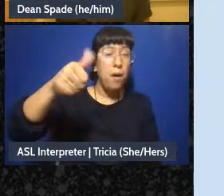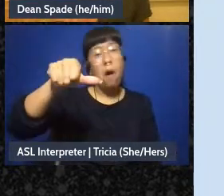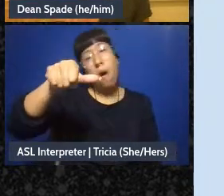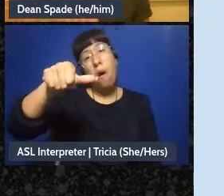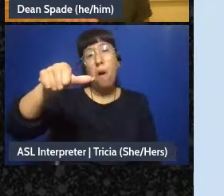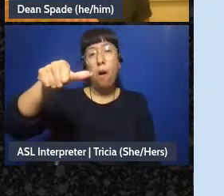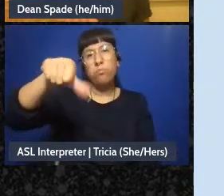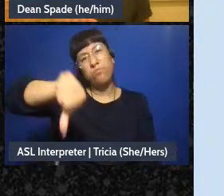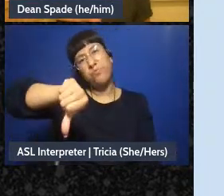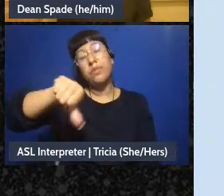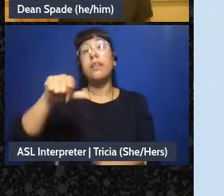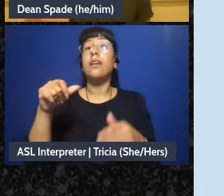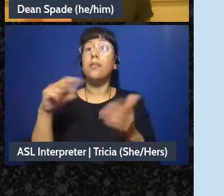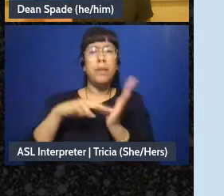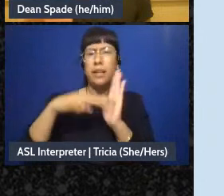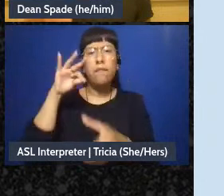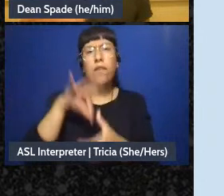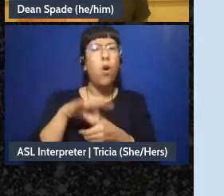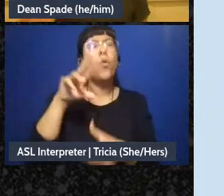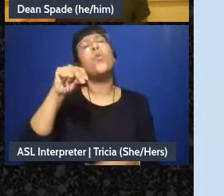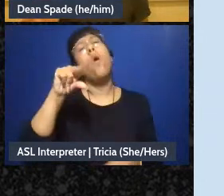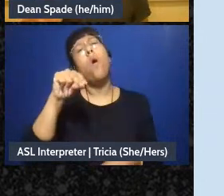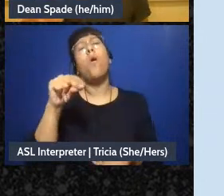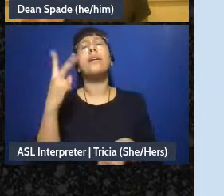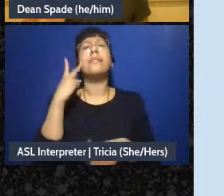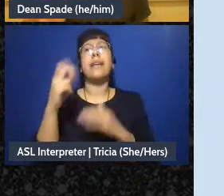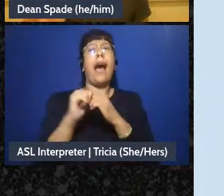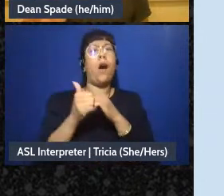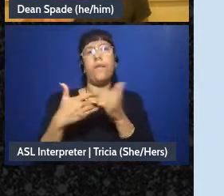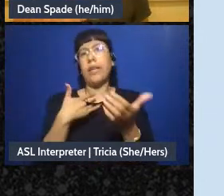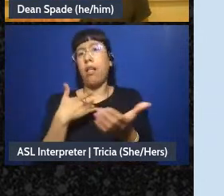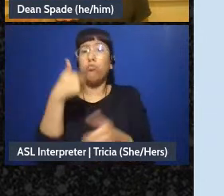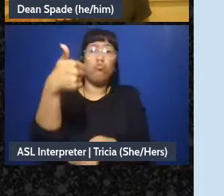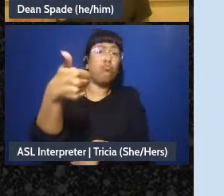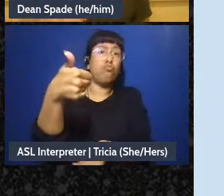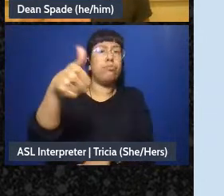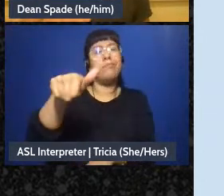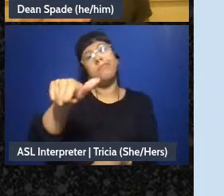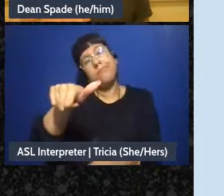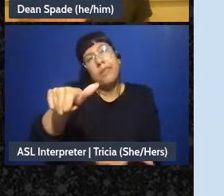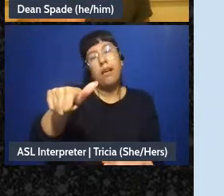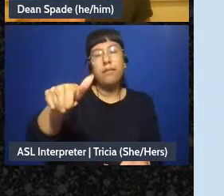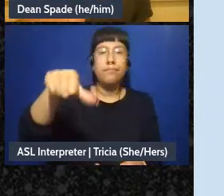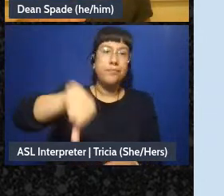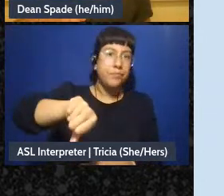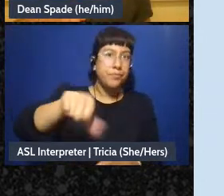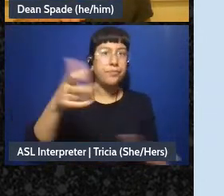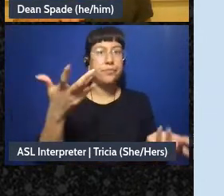It's not a vote it's a poll to see how are people feeling. You know, are people feeling like, um,